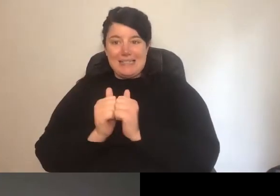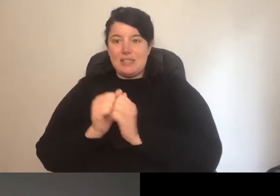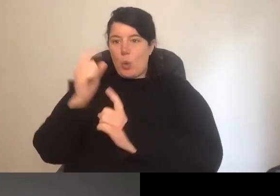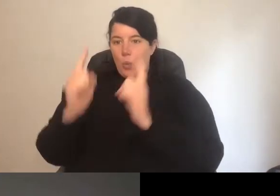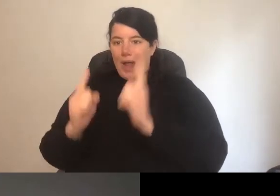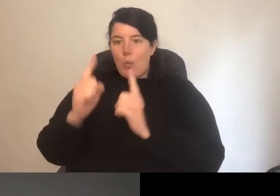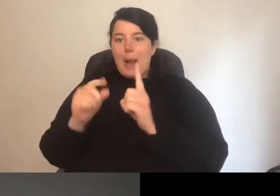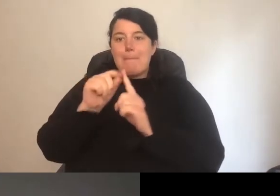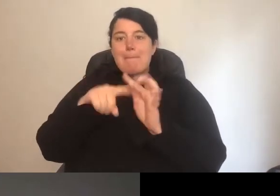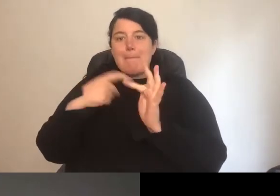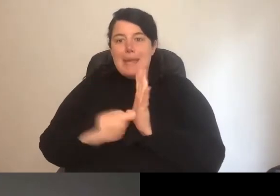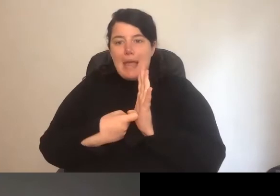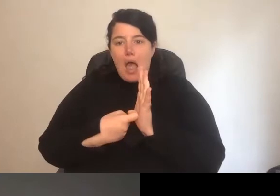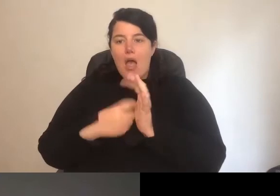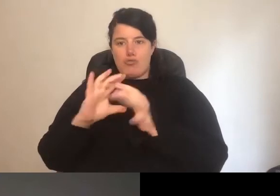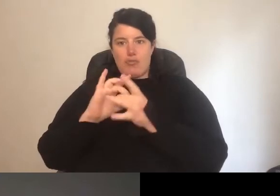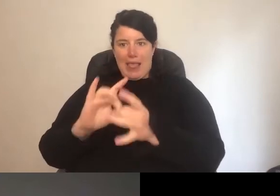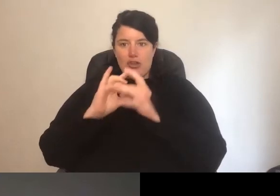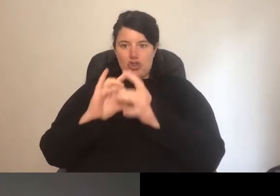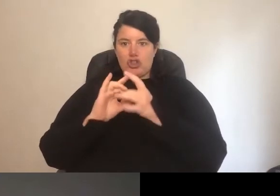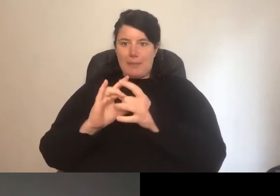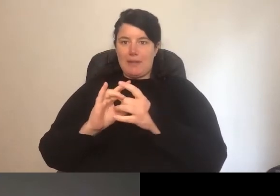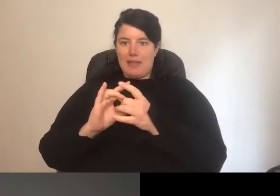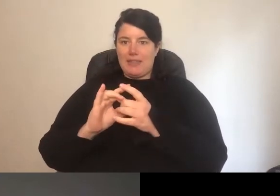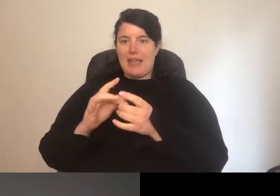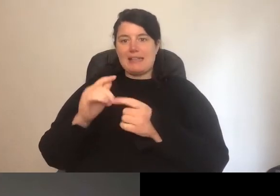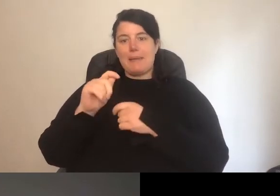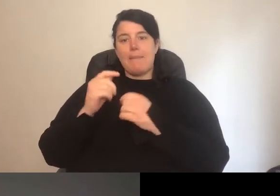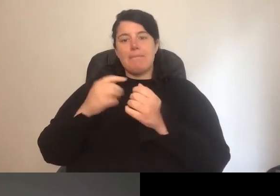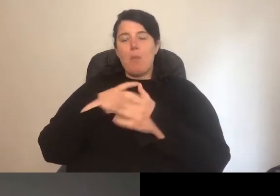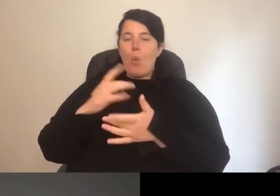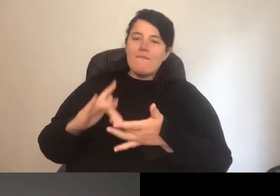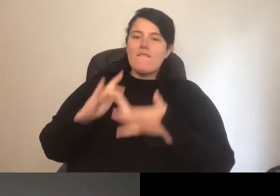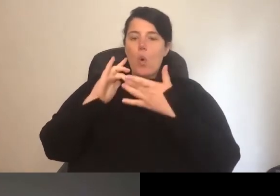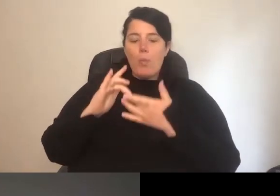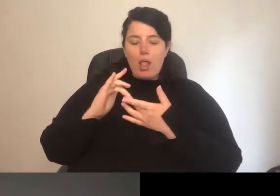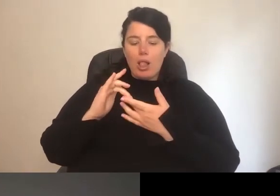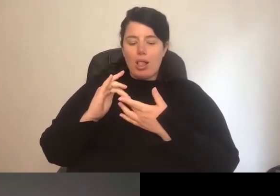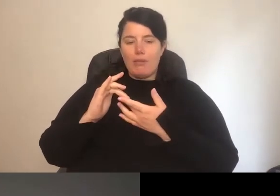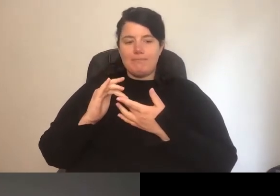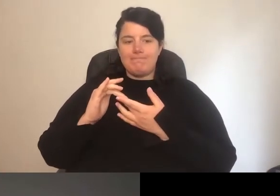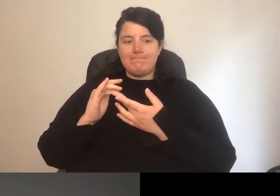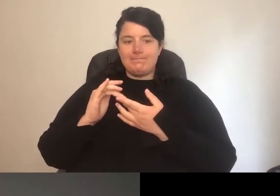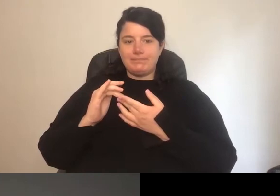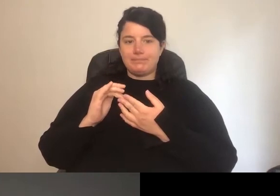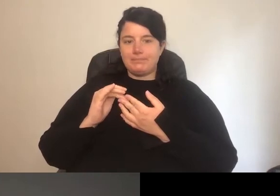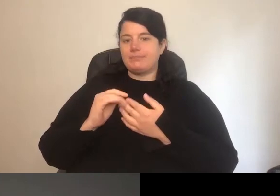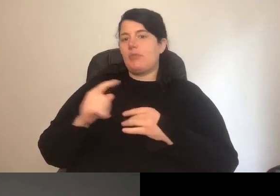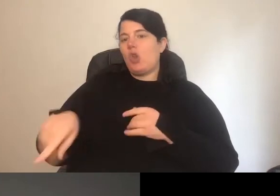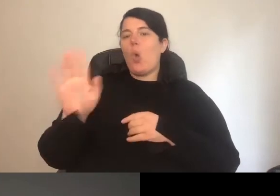peer-to-peer relationship that's slightly more formalised than just saying - you know, they'll just talk amongst themselves.